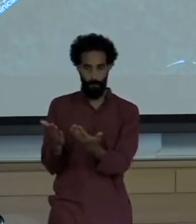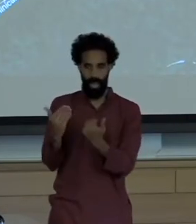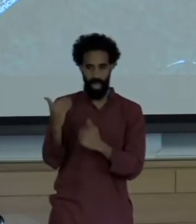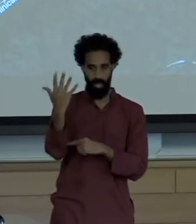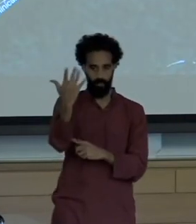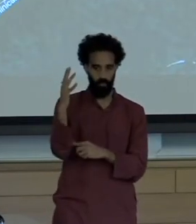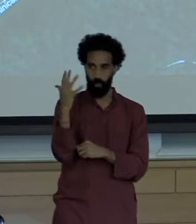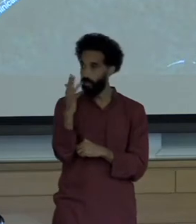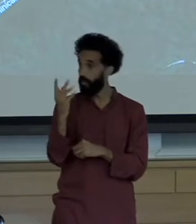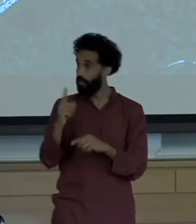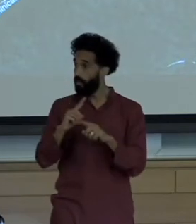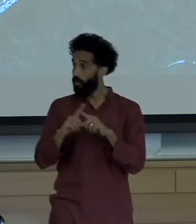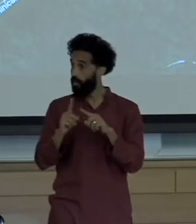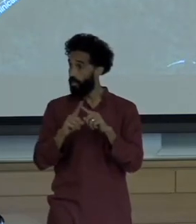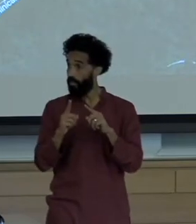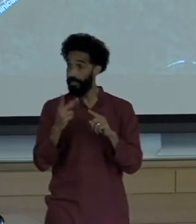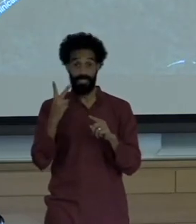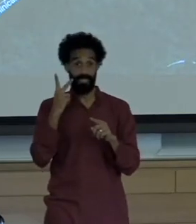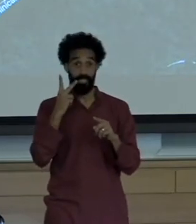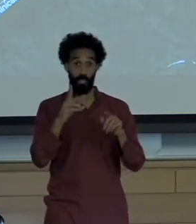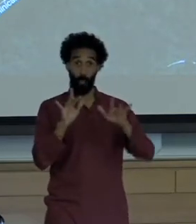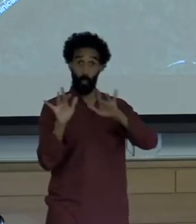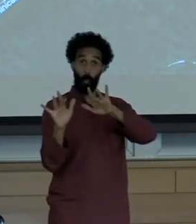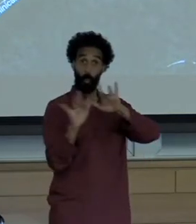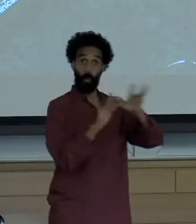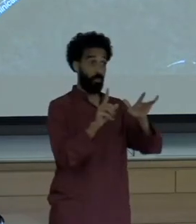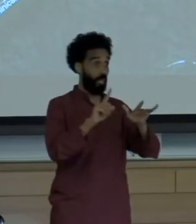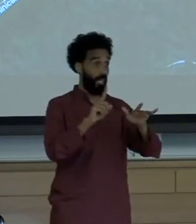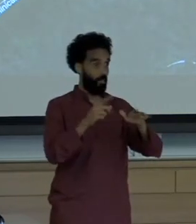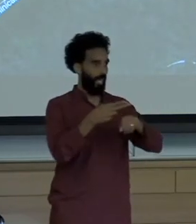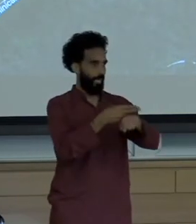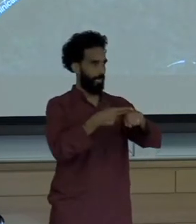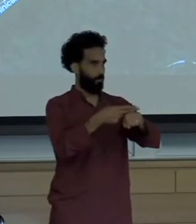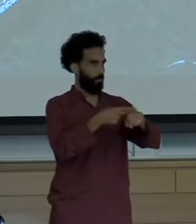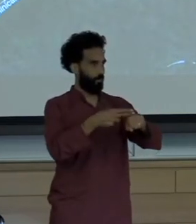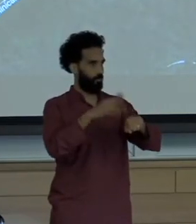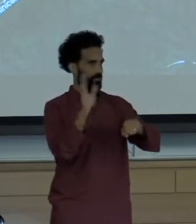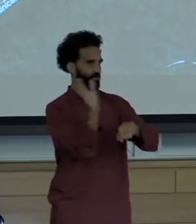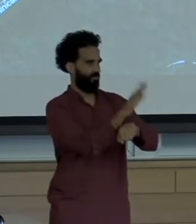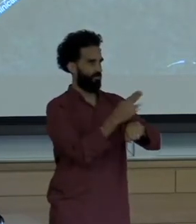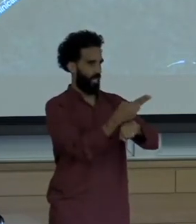That's Haiti where much of the wood has been burned for charcoal and where you see the line